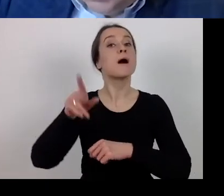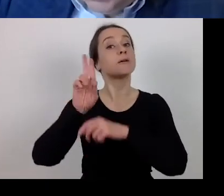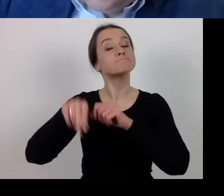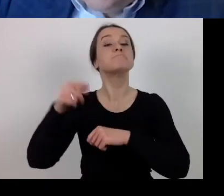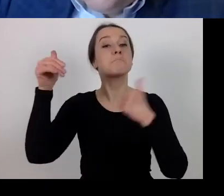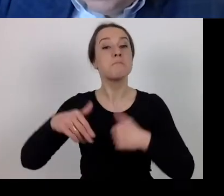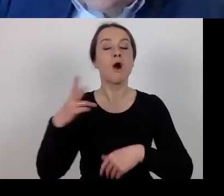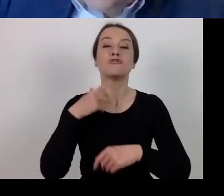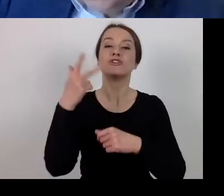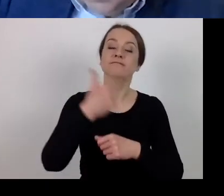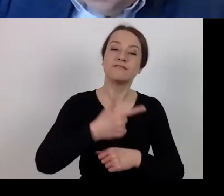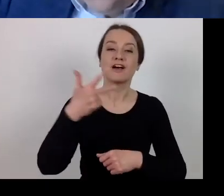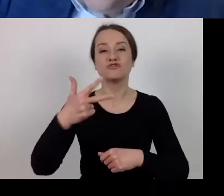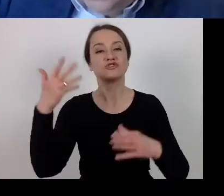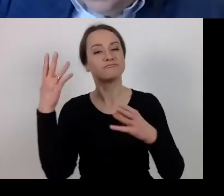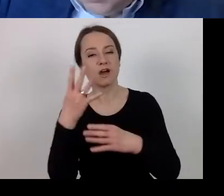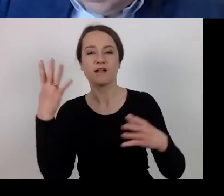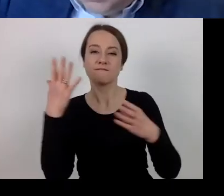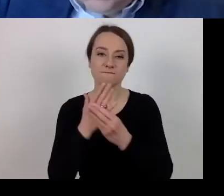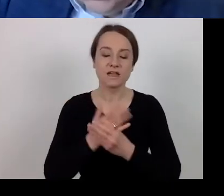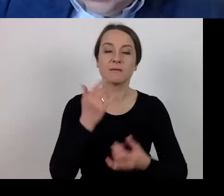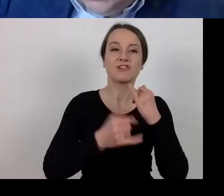or hold shares of company A through company B.